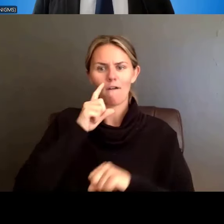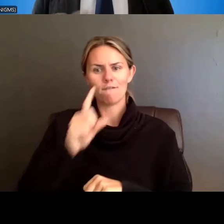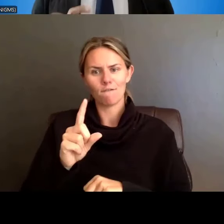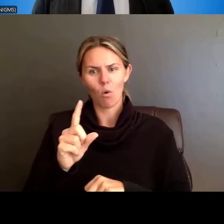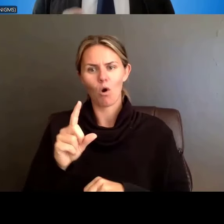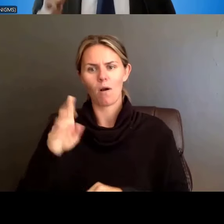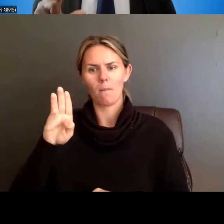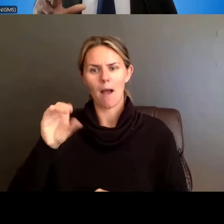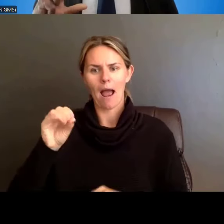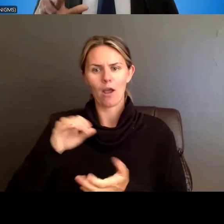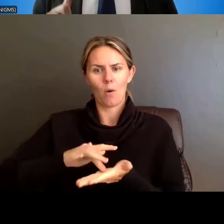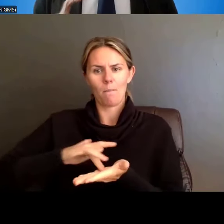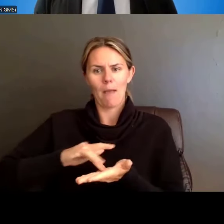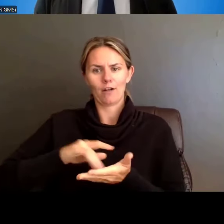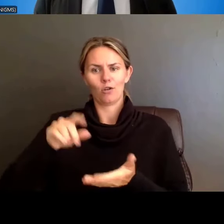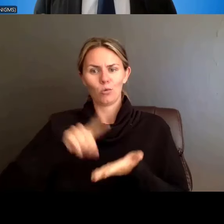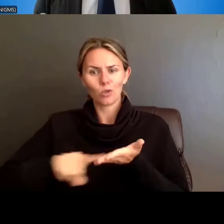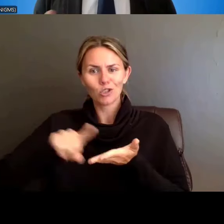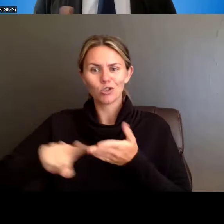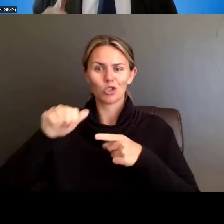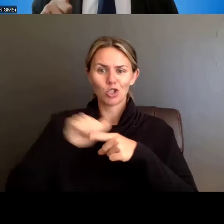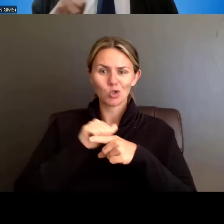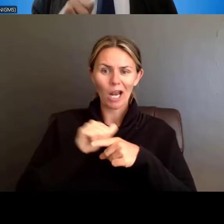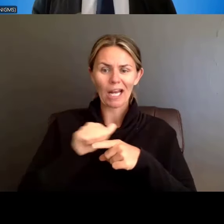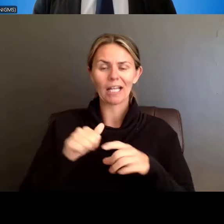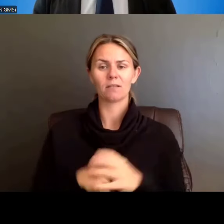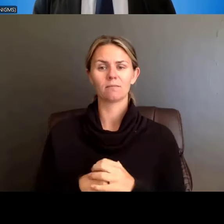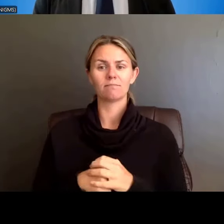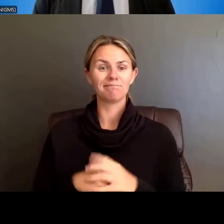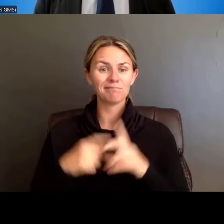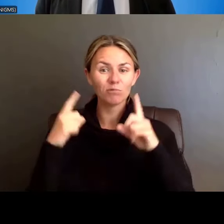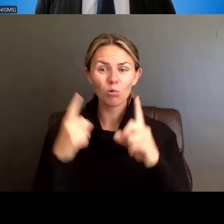and promoting strong mentoring environments and career outcomes for trainees.